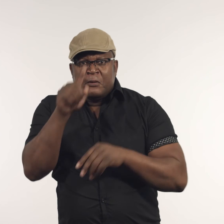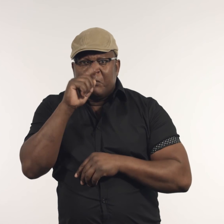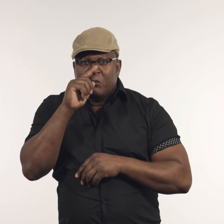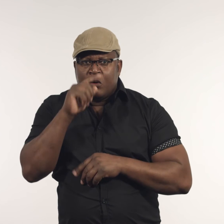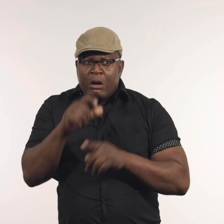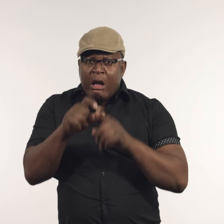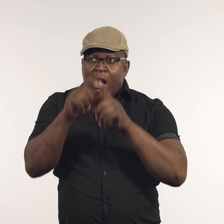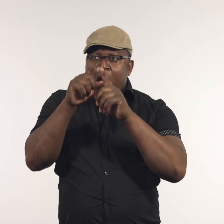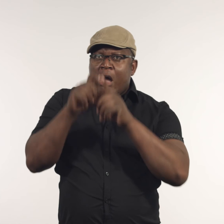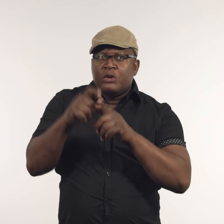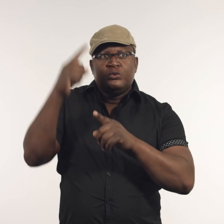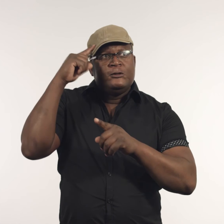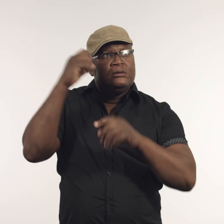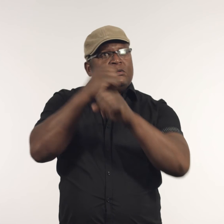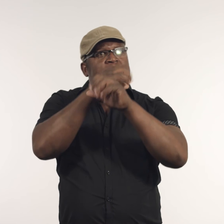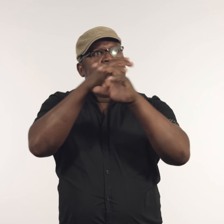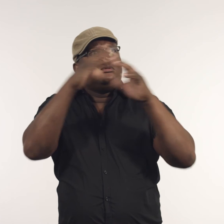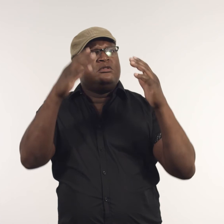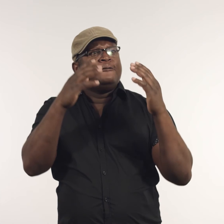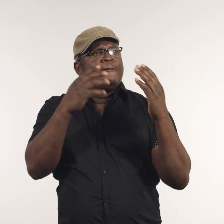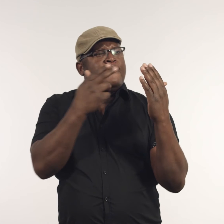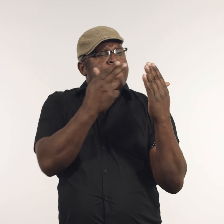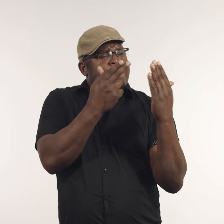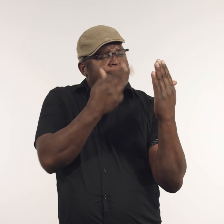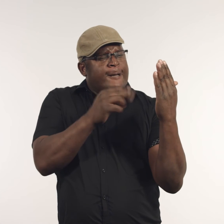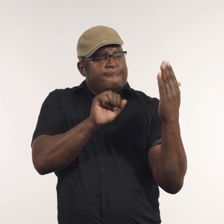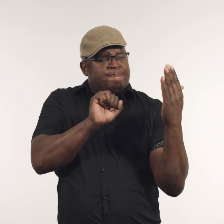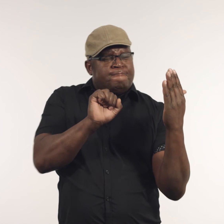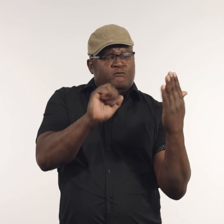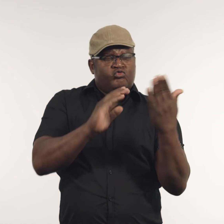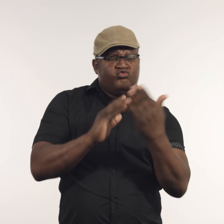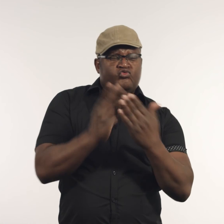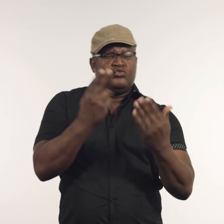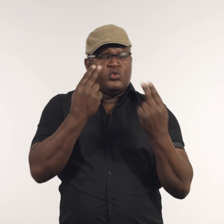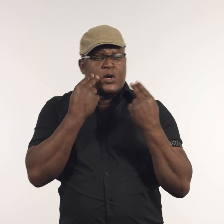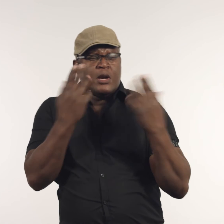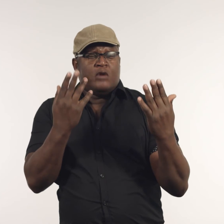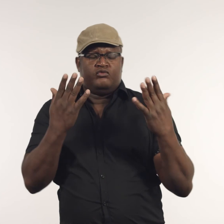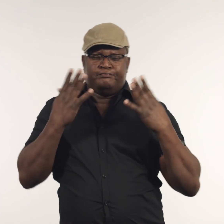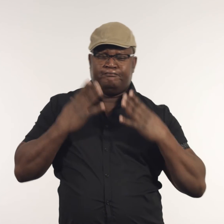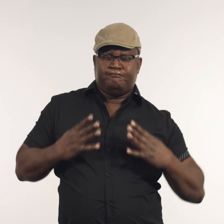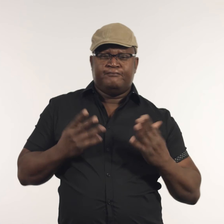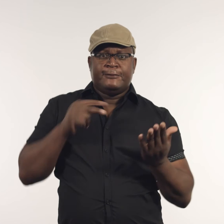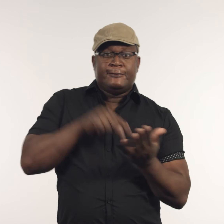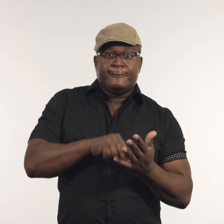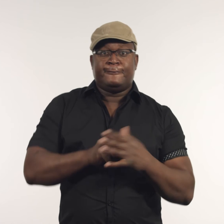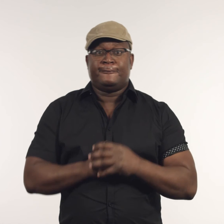unless you really watch them moving around, working, interacting with people and their environment.